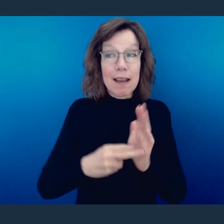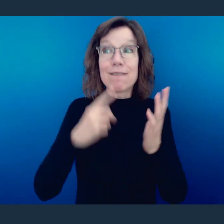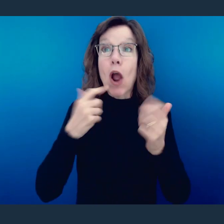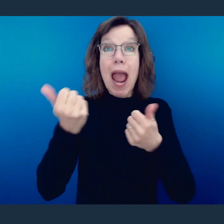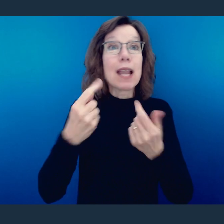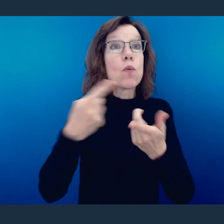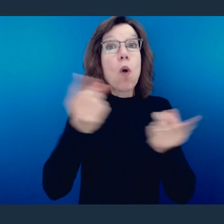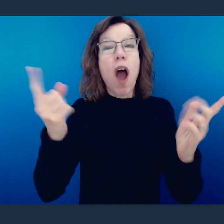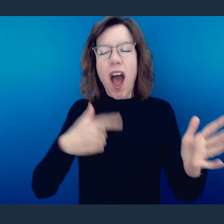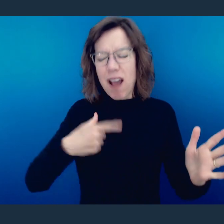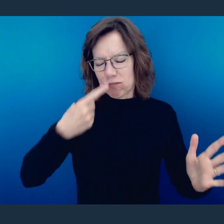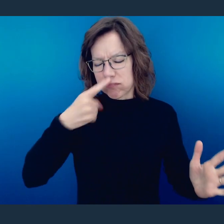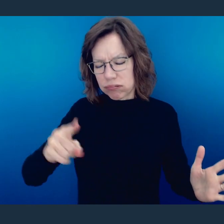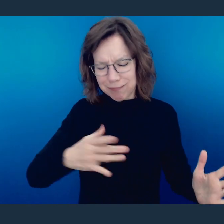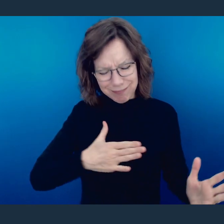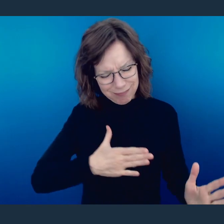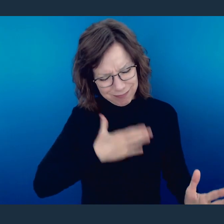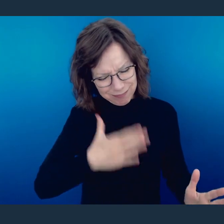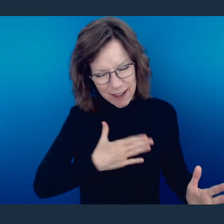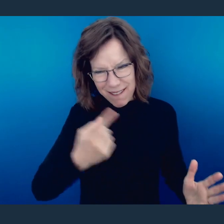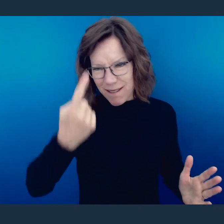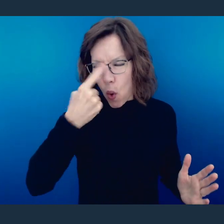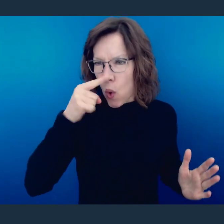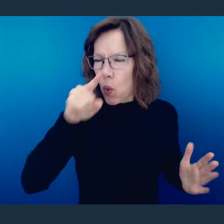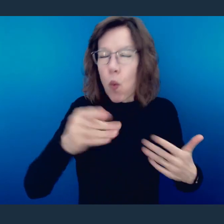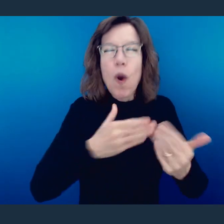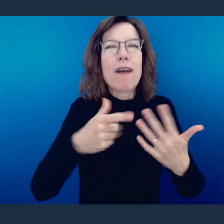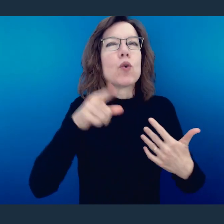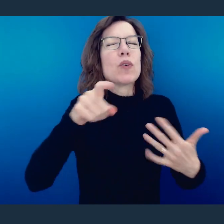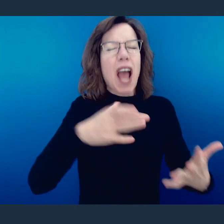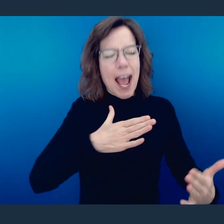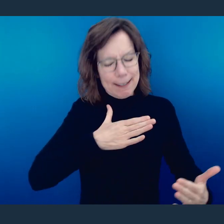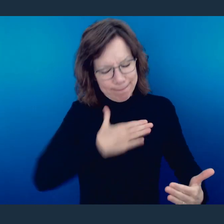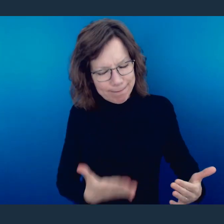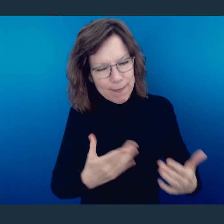singing the lyric, I'm willing to go above and beyond on your behalf.